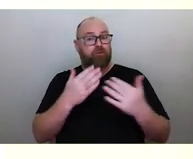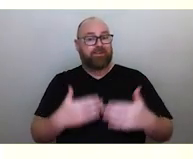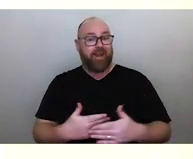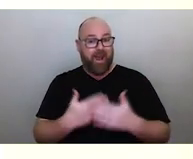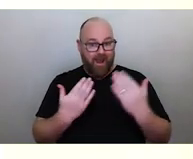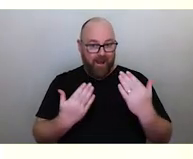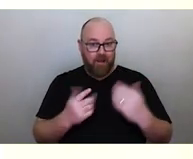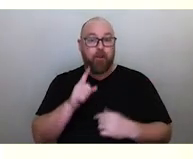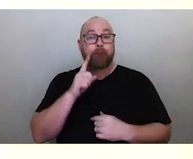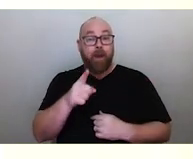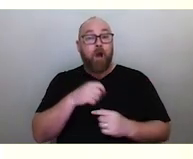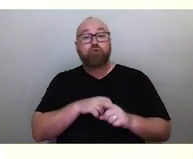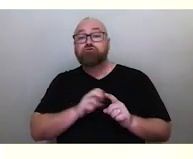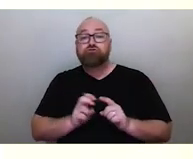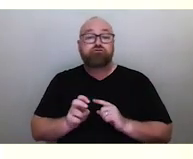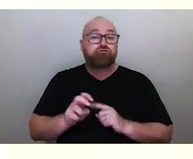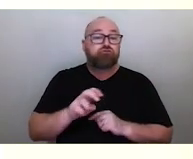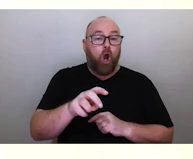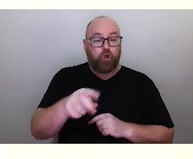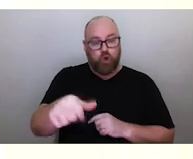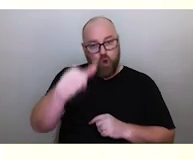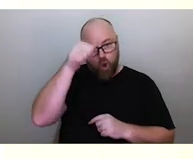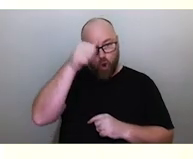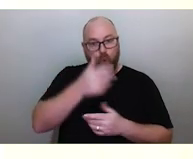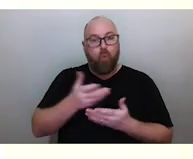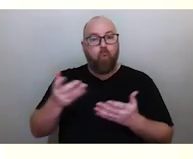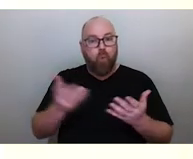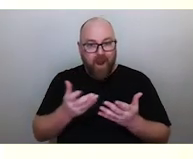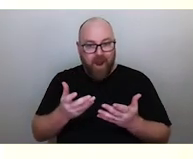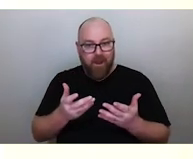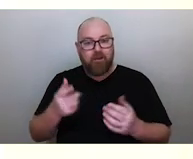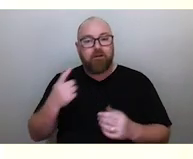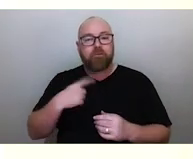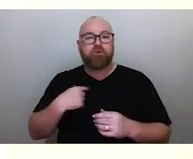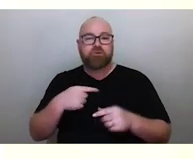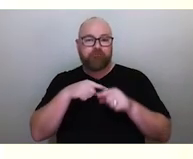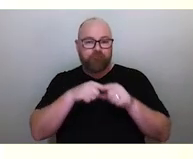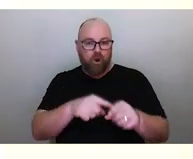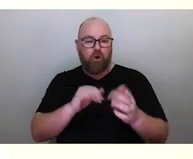But as you go on these journeys, you know where to go and how to get there based on a song line.